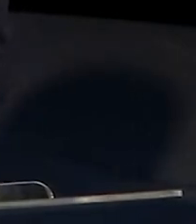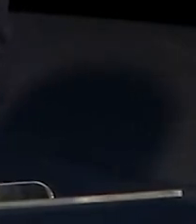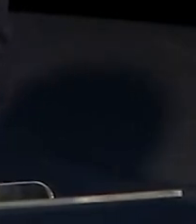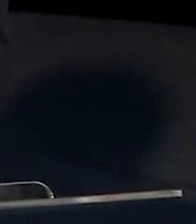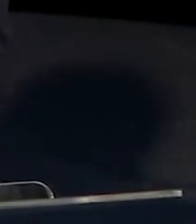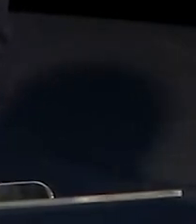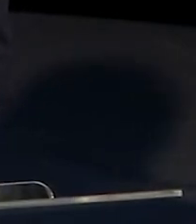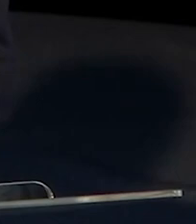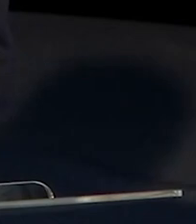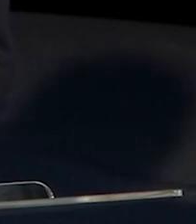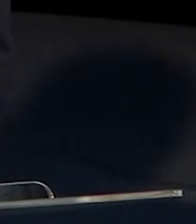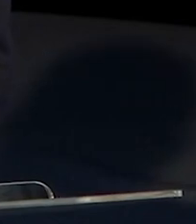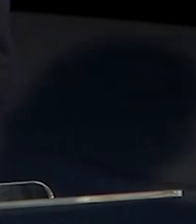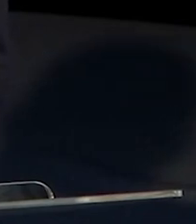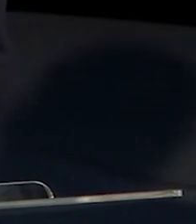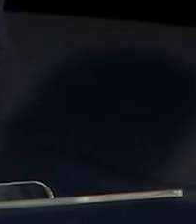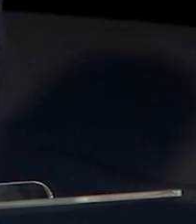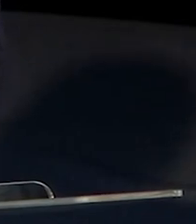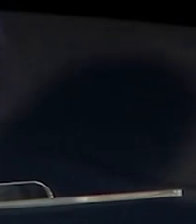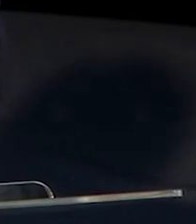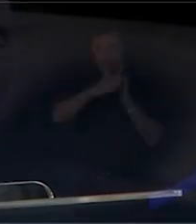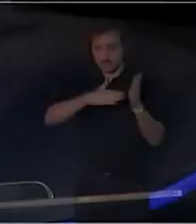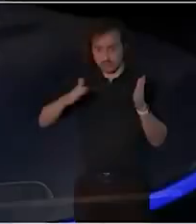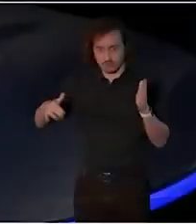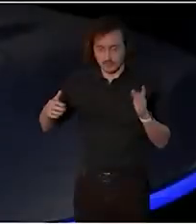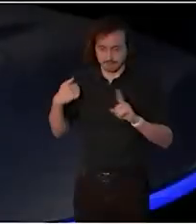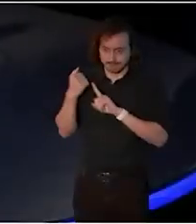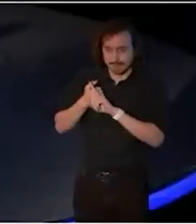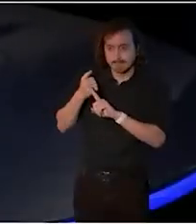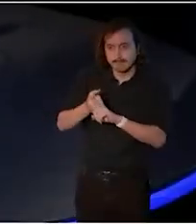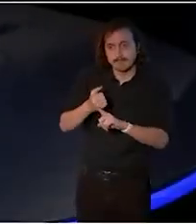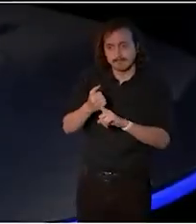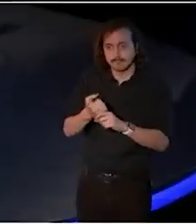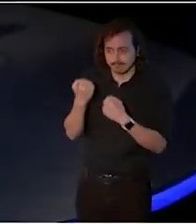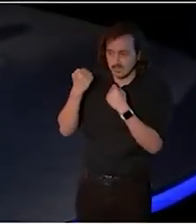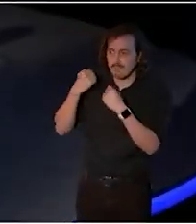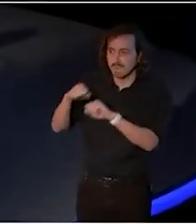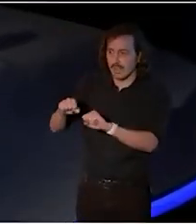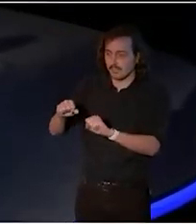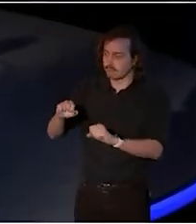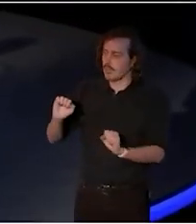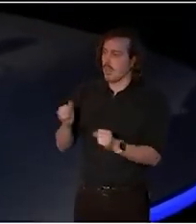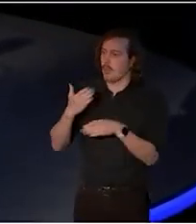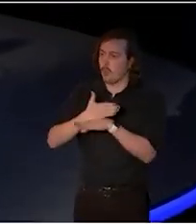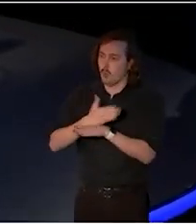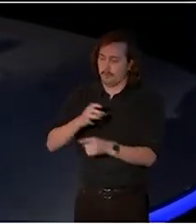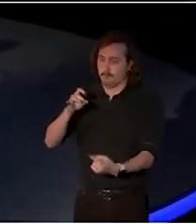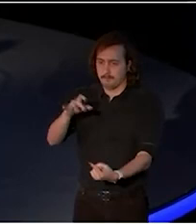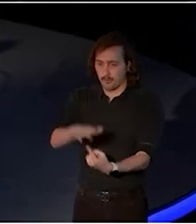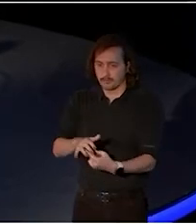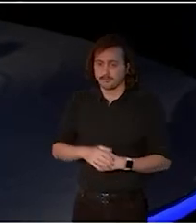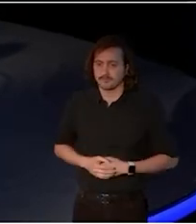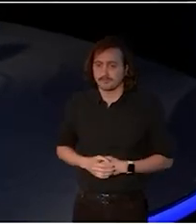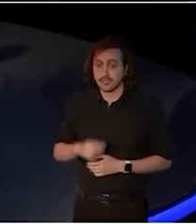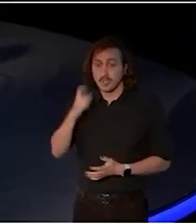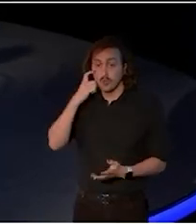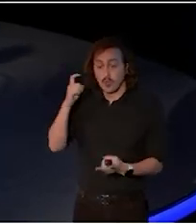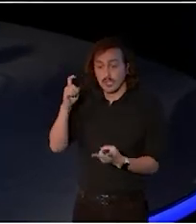who have fought for and defended the importance of what we all do, recognition of the important role played